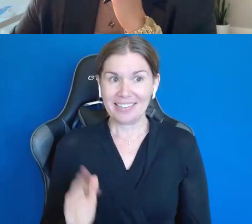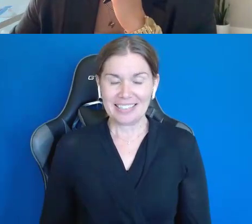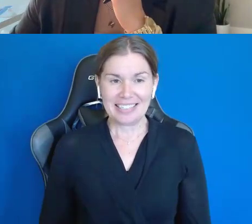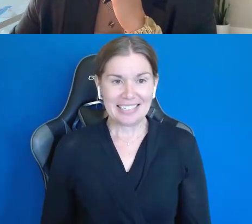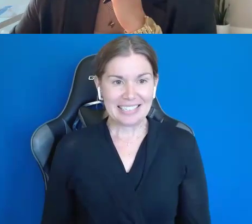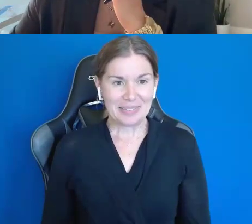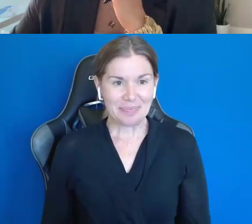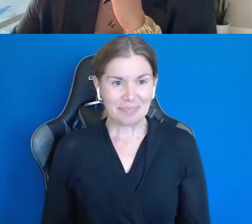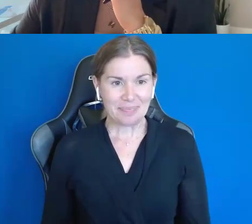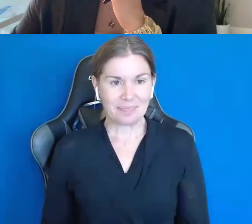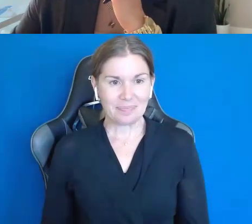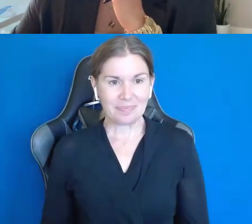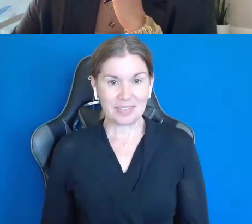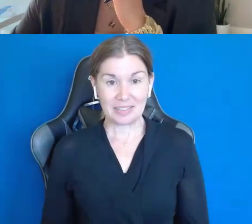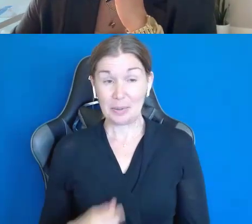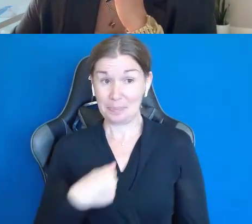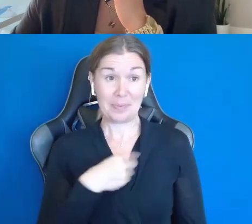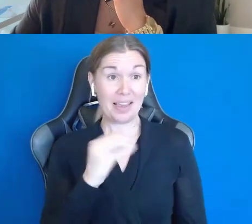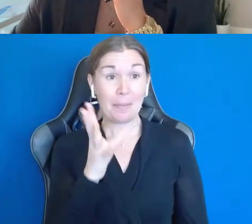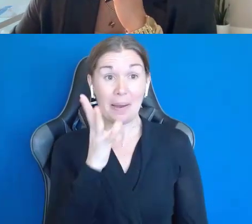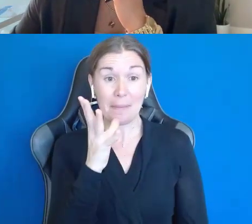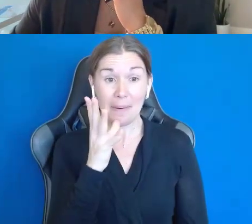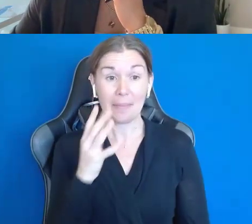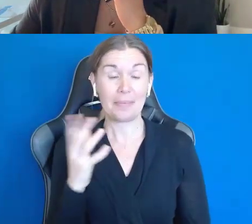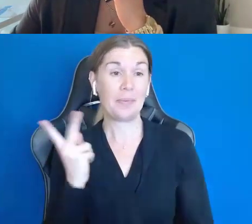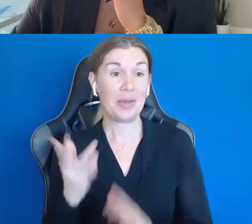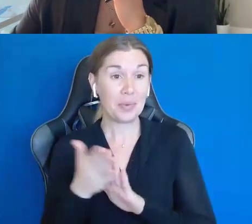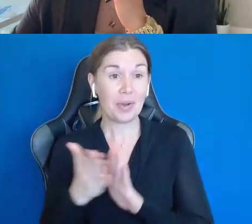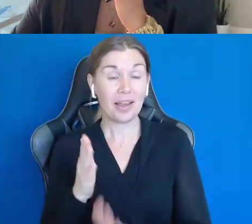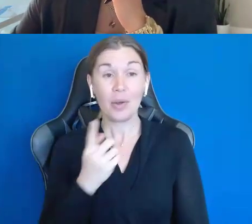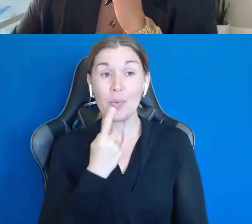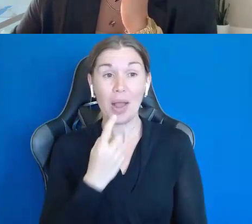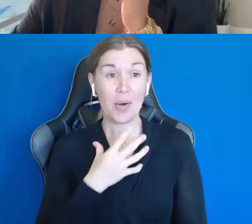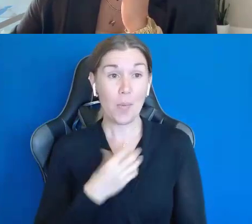So, me and my mom run Red, White and Brew and the Budding Violet.